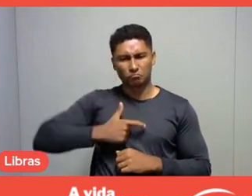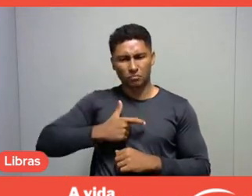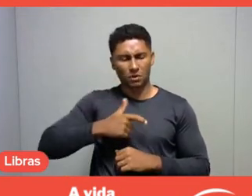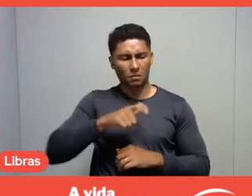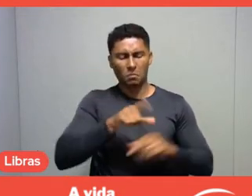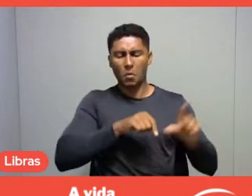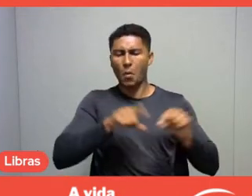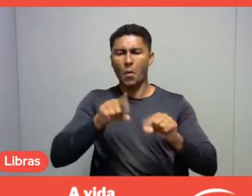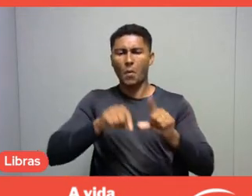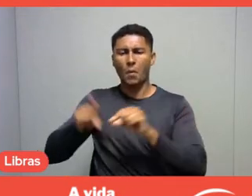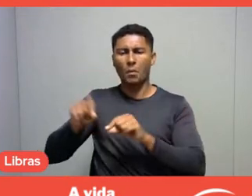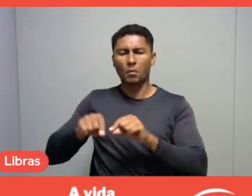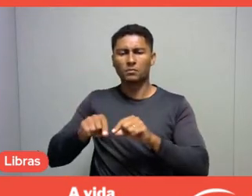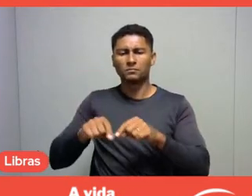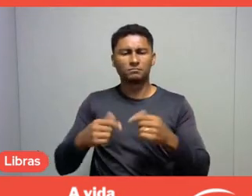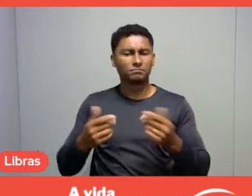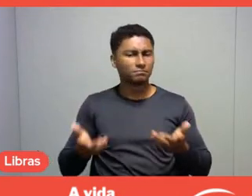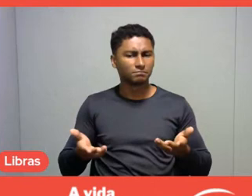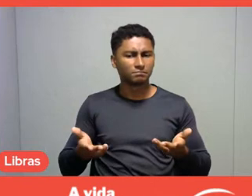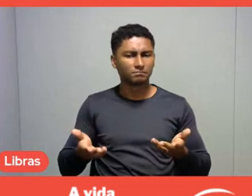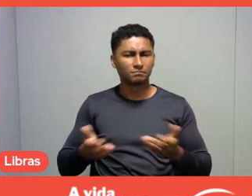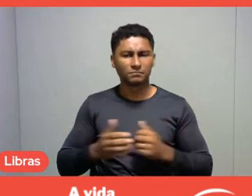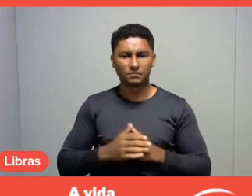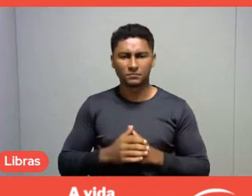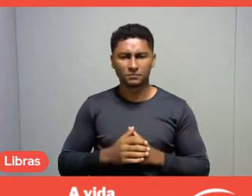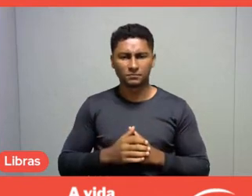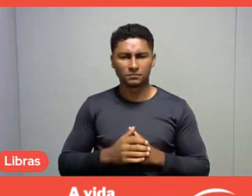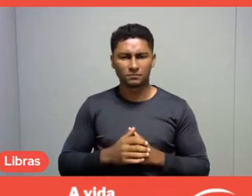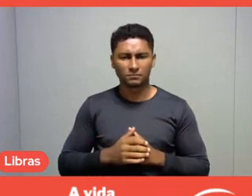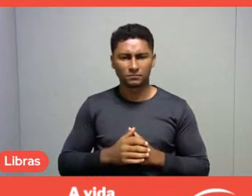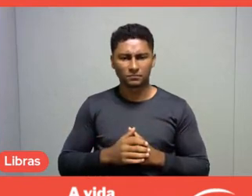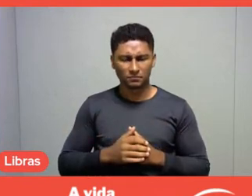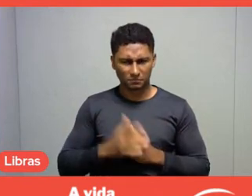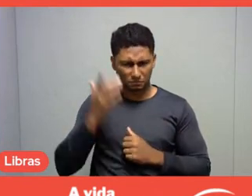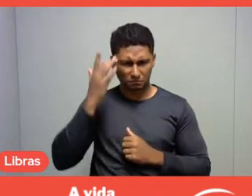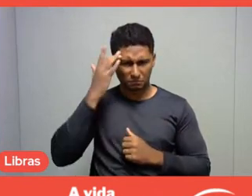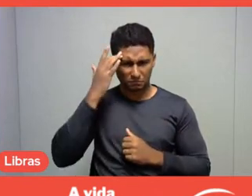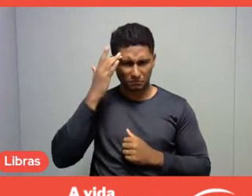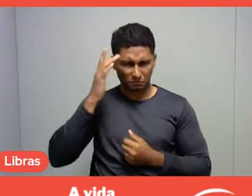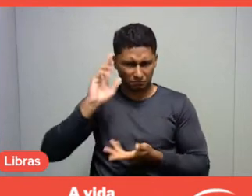does this, in fact, help us understand